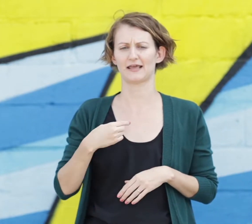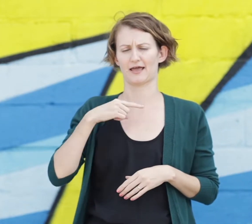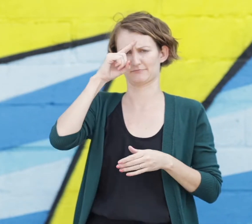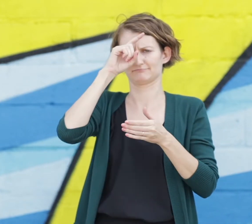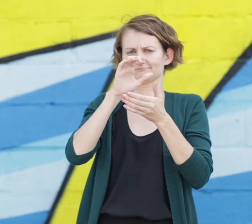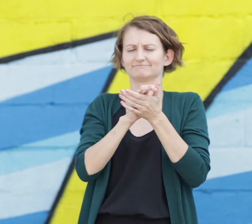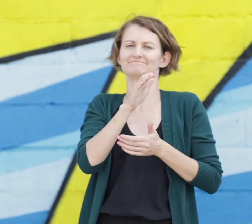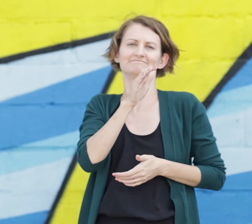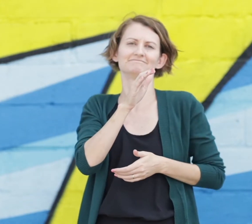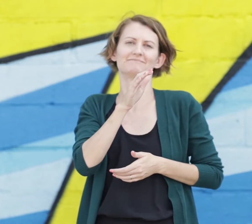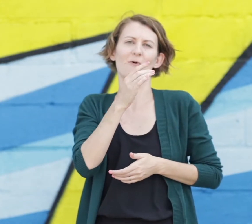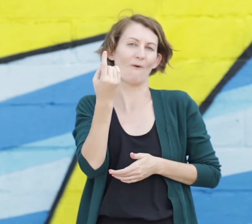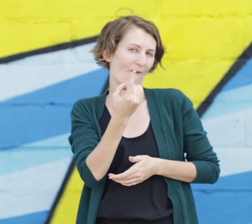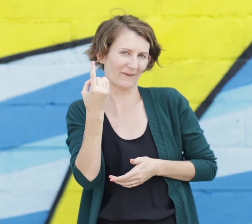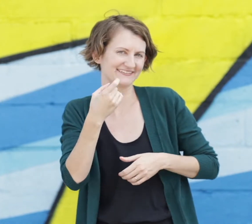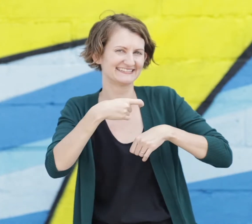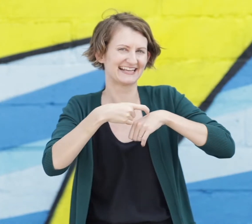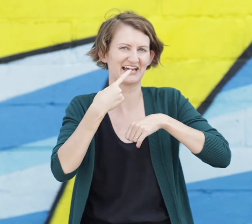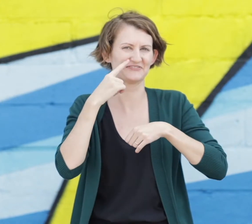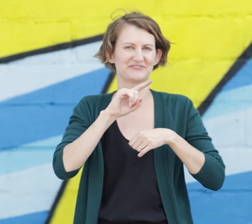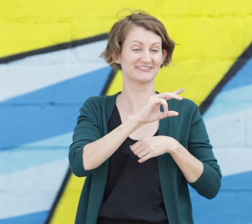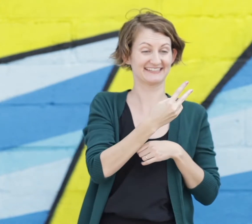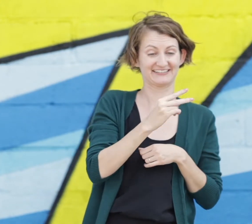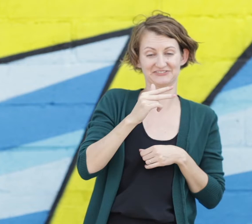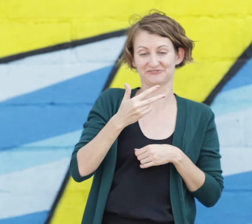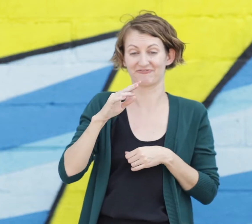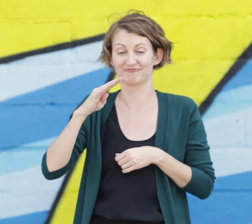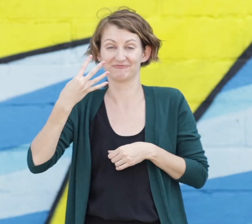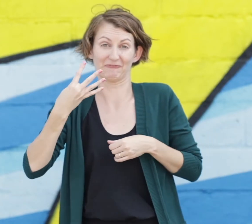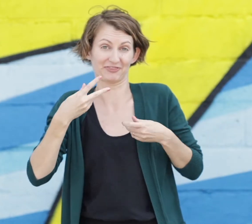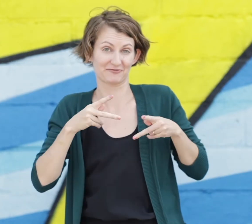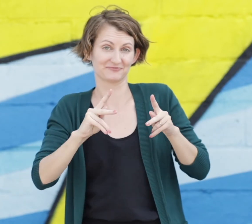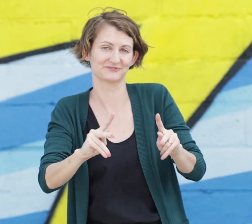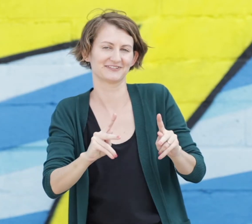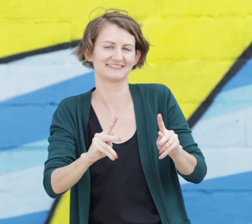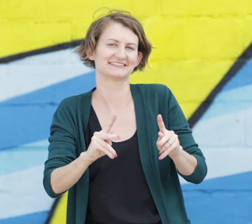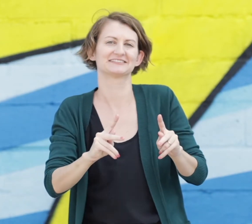I believe there is always time for a second, third, or fourth chance,